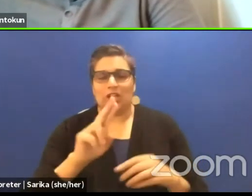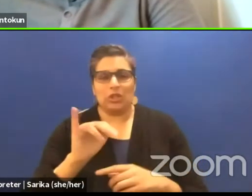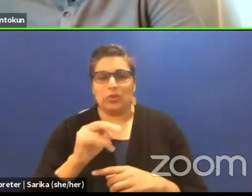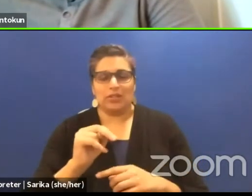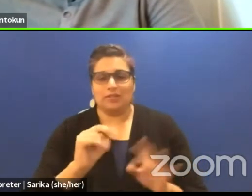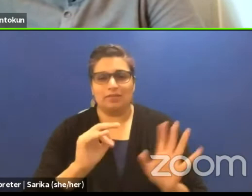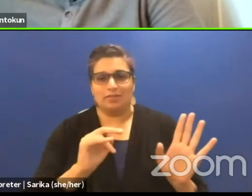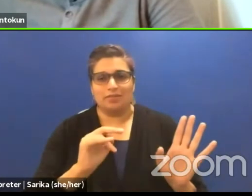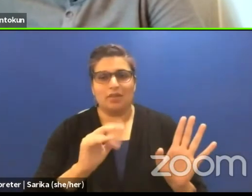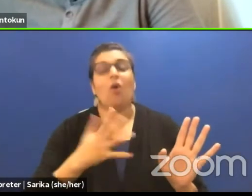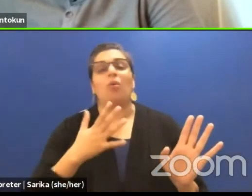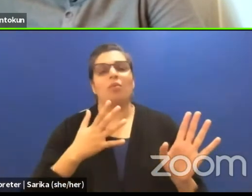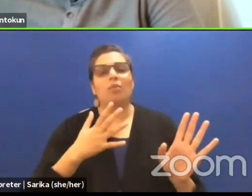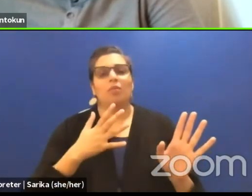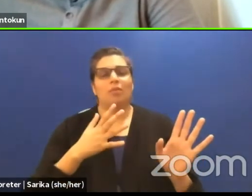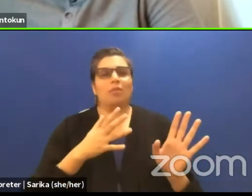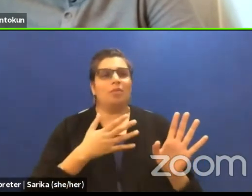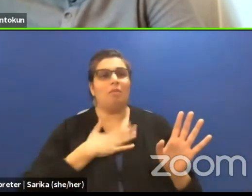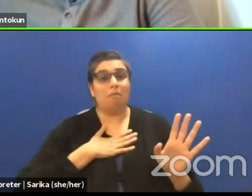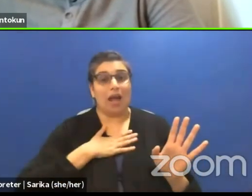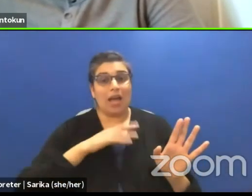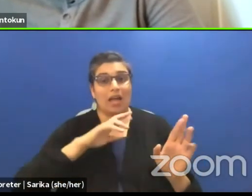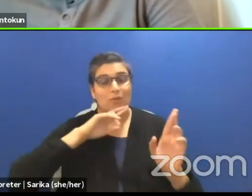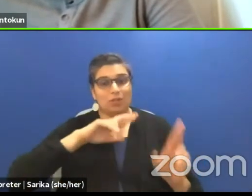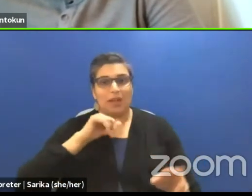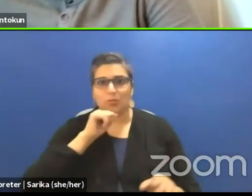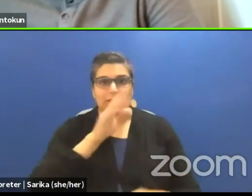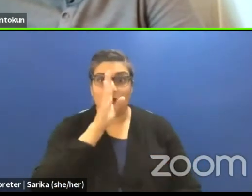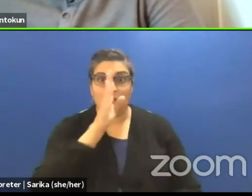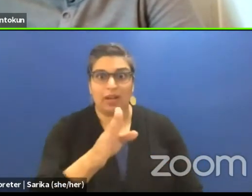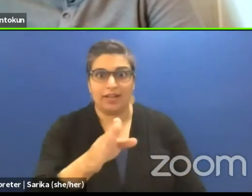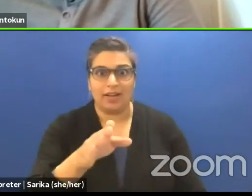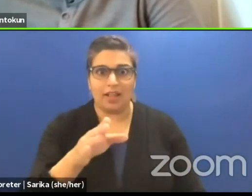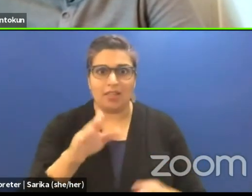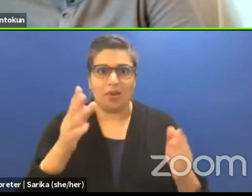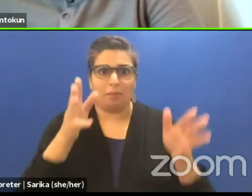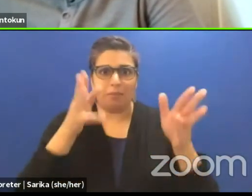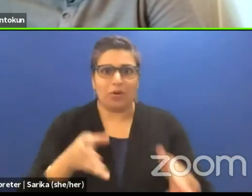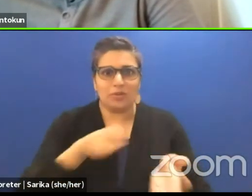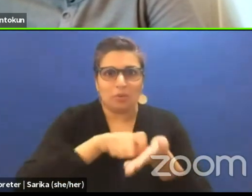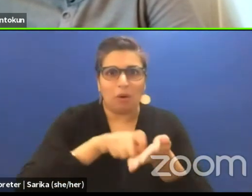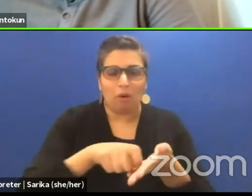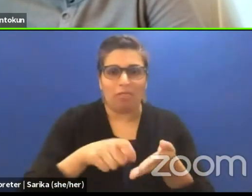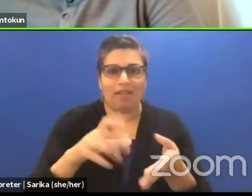my response was not directed at the writer of that thing. It was a general response.